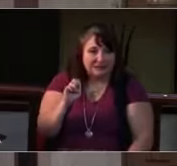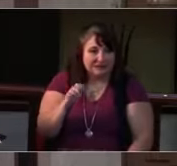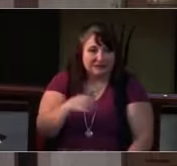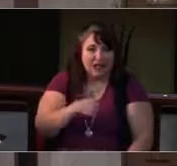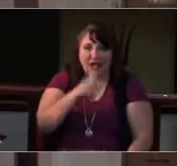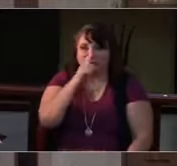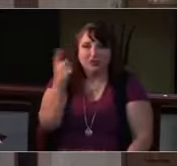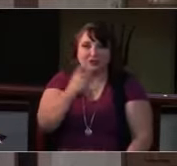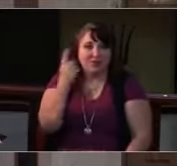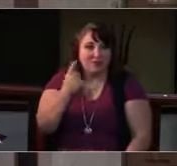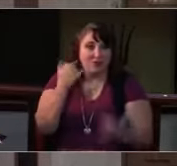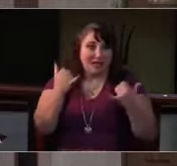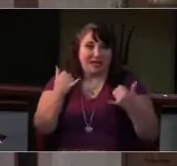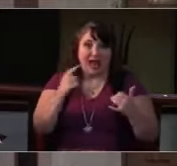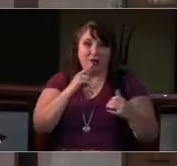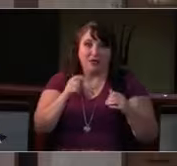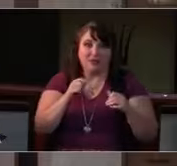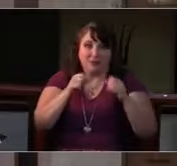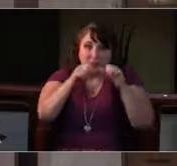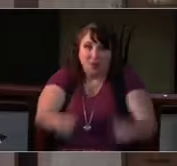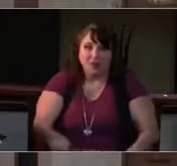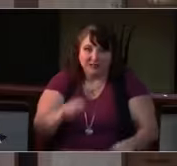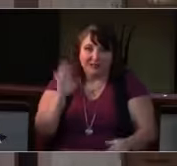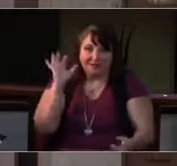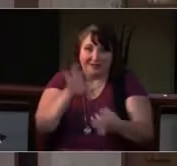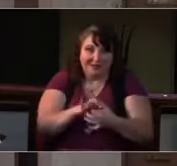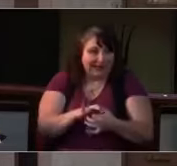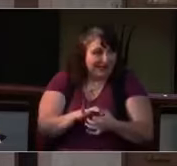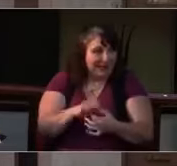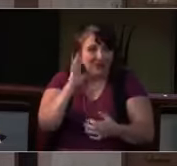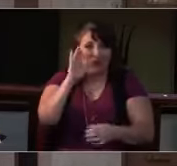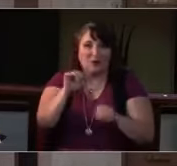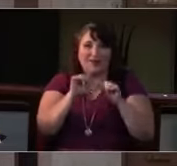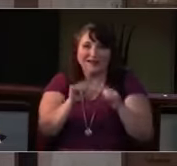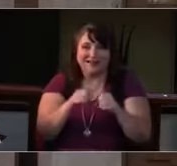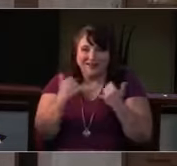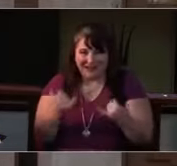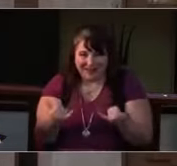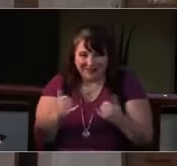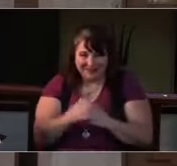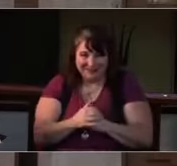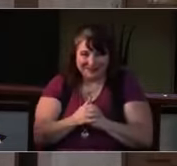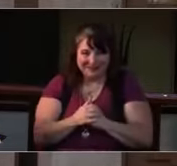and there will be contactless distribution of communion elements. all